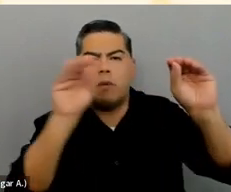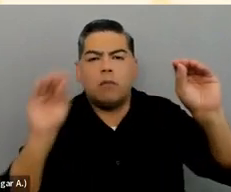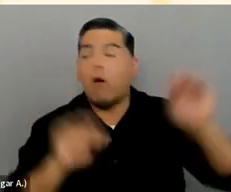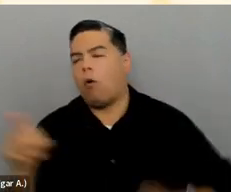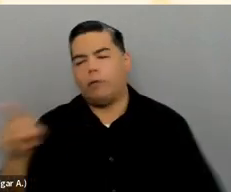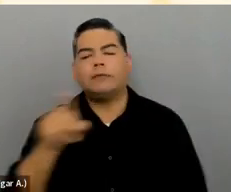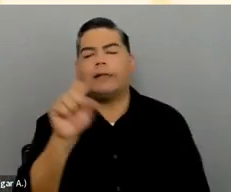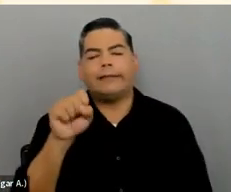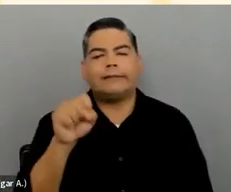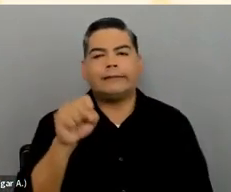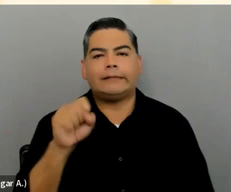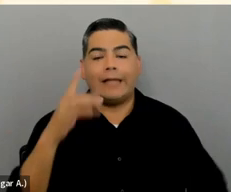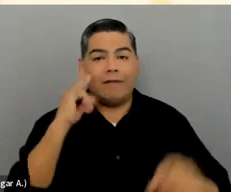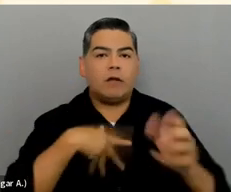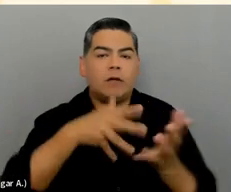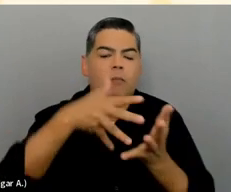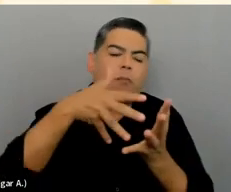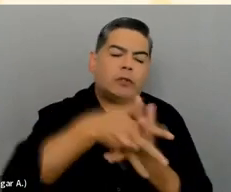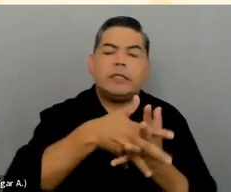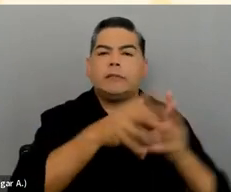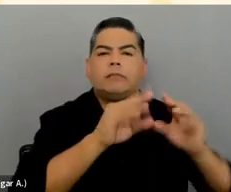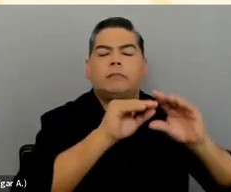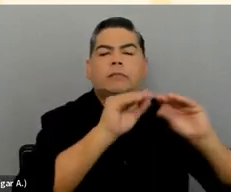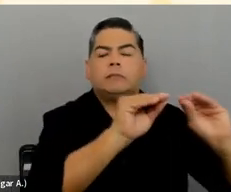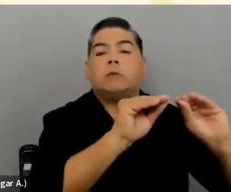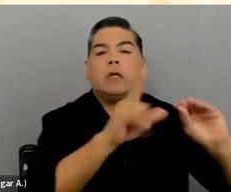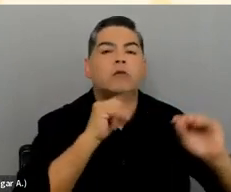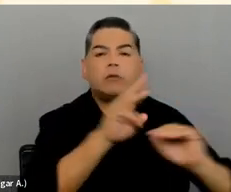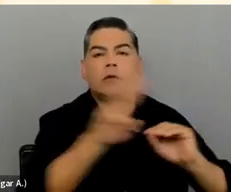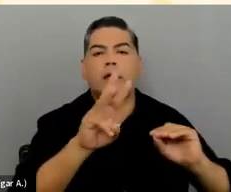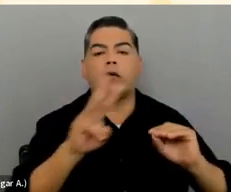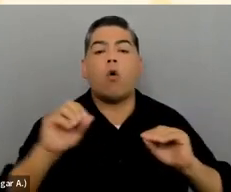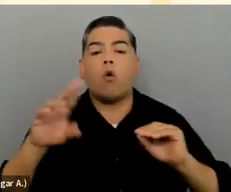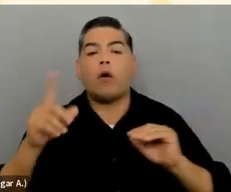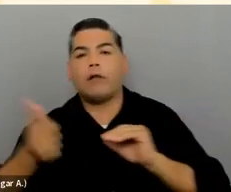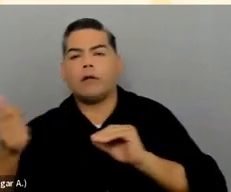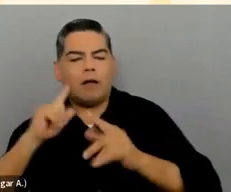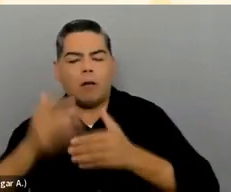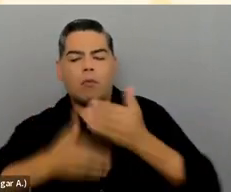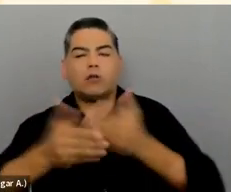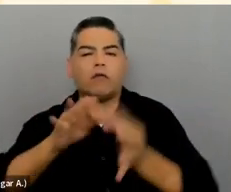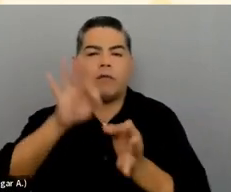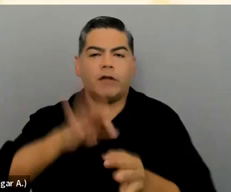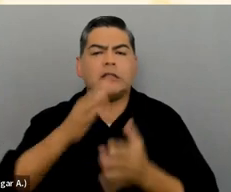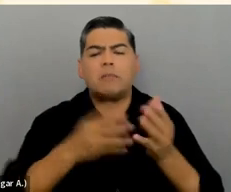or if they're actually built into the semantics of the site. Again, progress over perfection. But some solutions that do that sort of thing